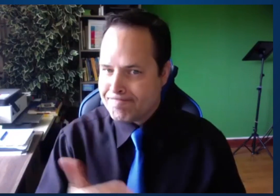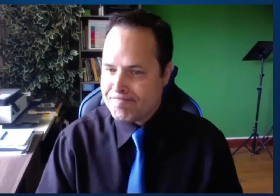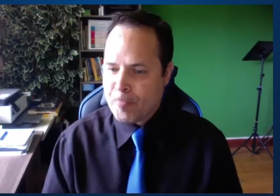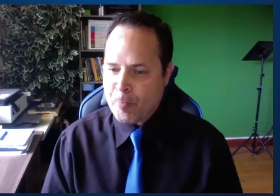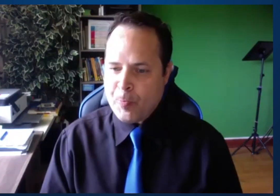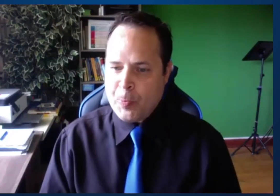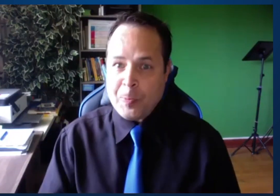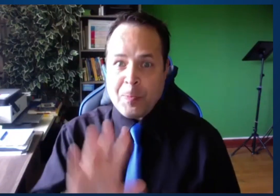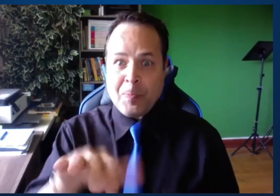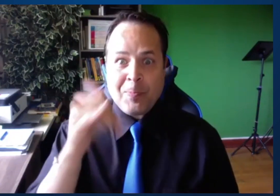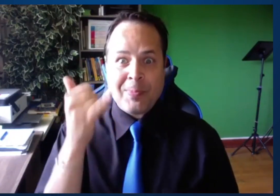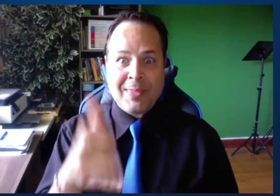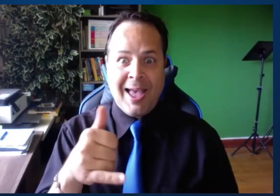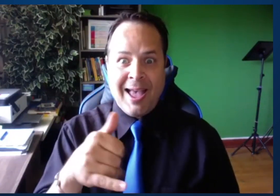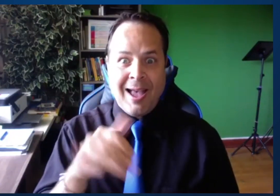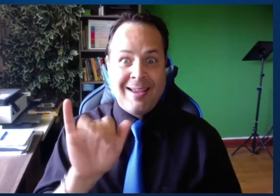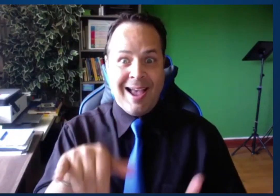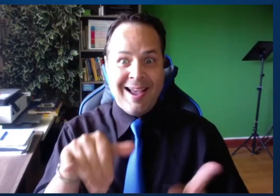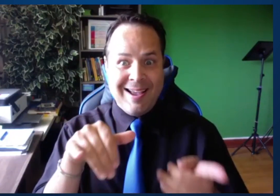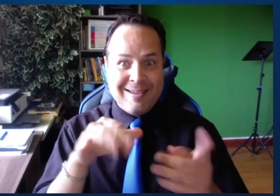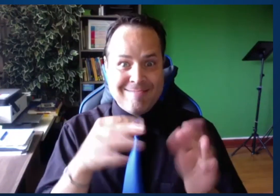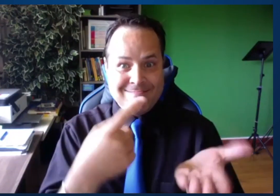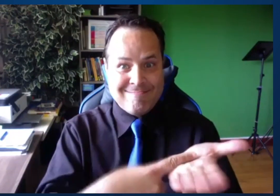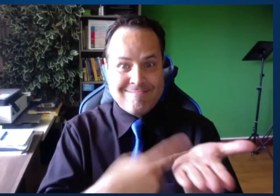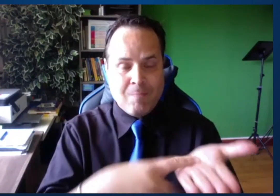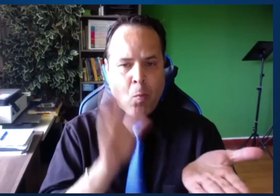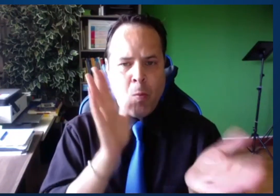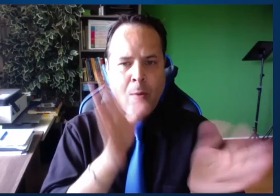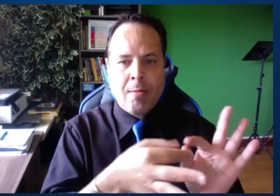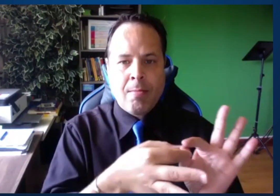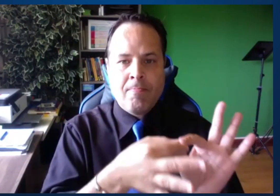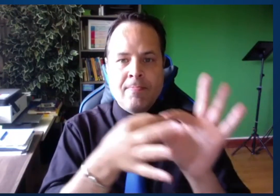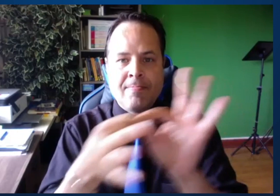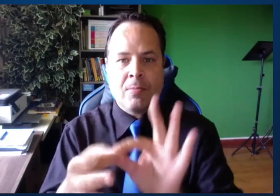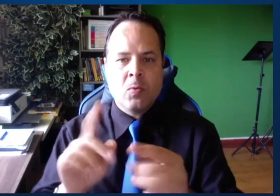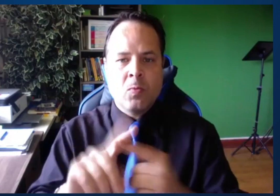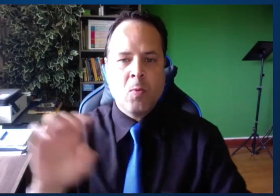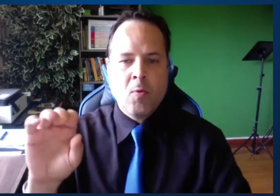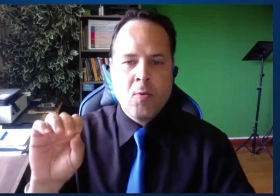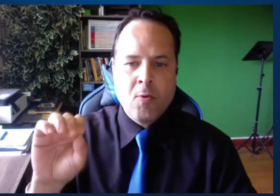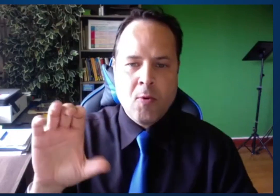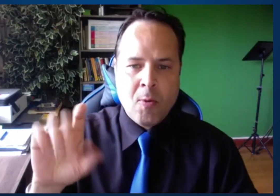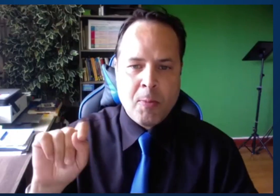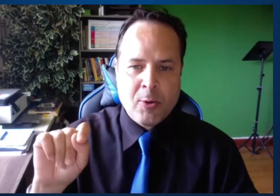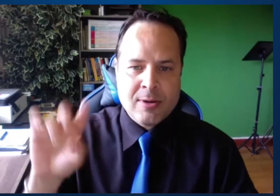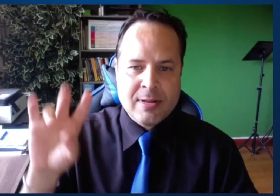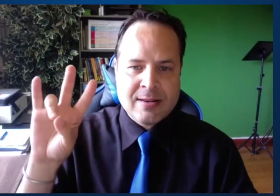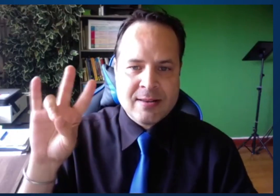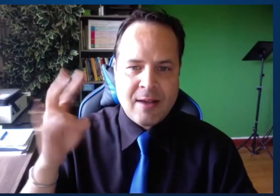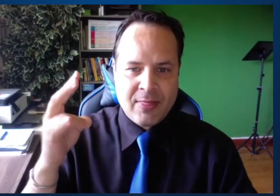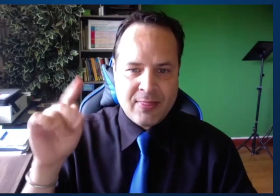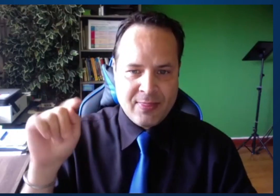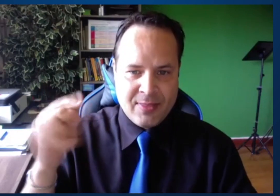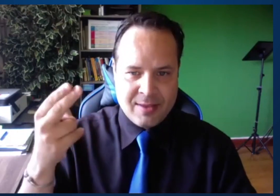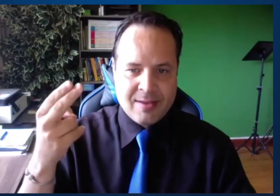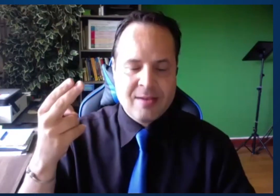If there is a struggle through oppression, what they're missing out on. I mean, that's an amazing comparison with that engine.